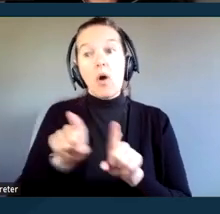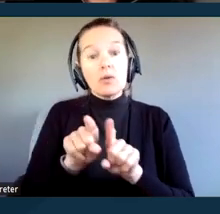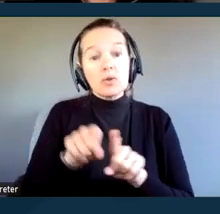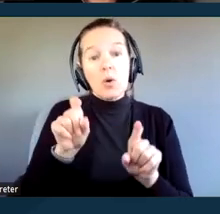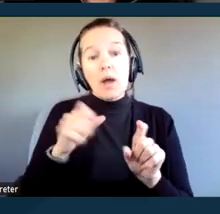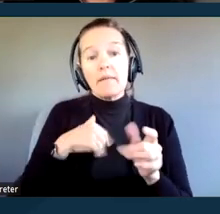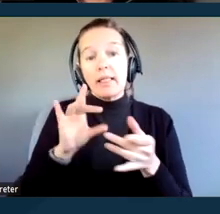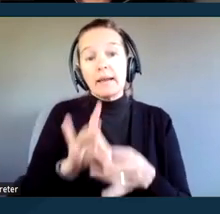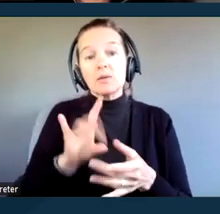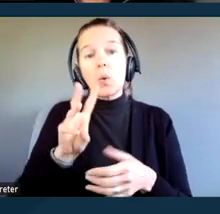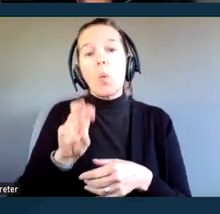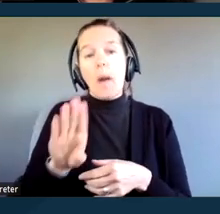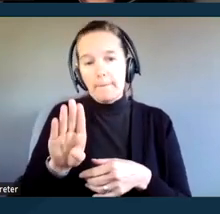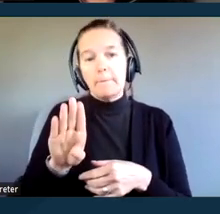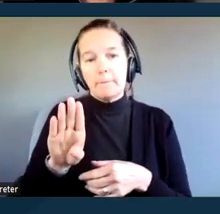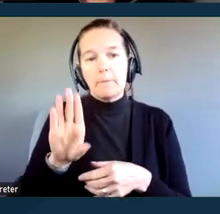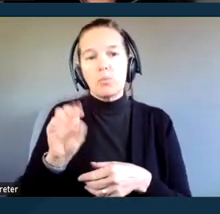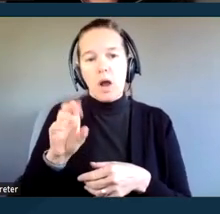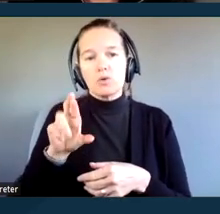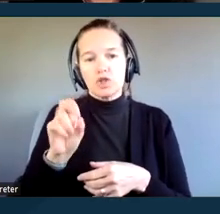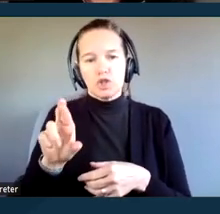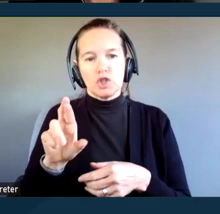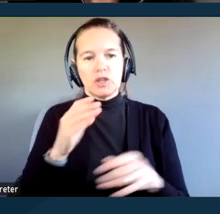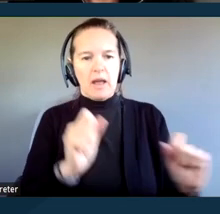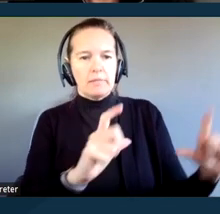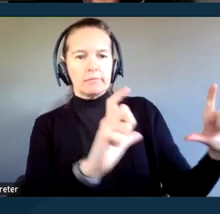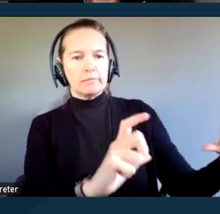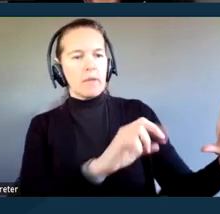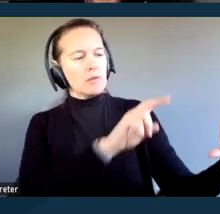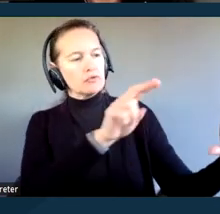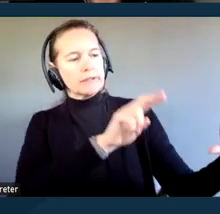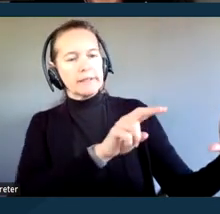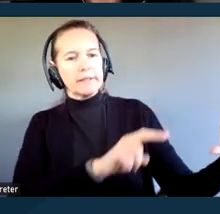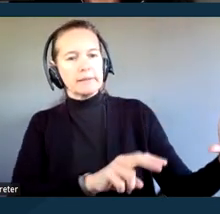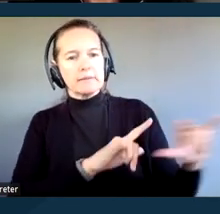and there is a link in the chat. It should be in the chat. There's also a drop- down menu